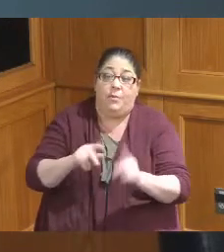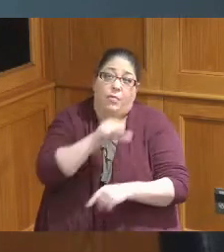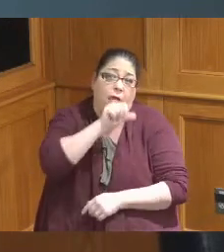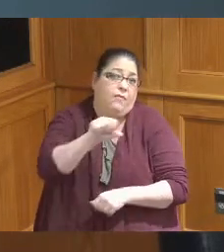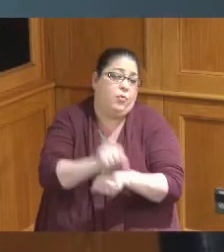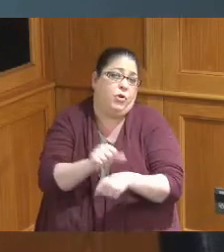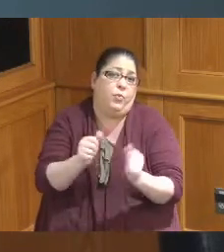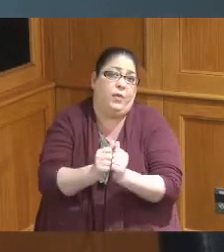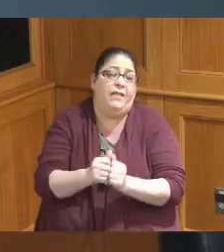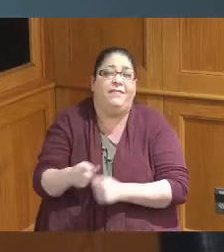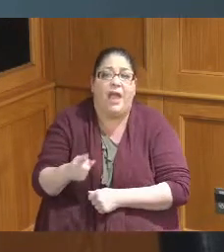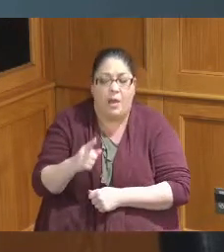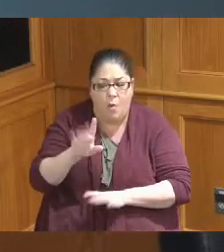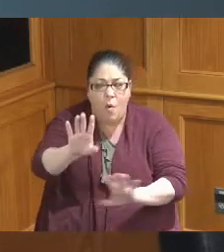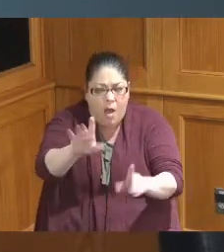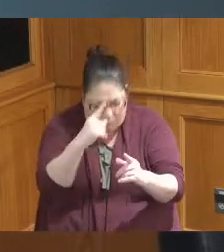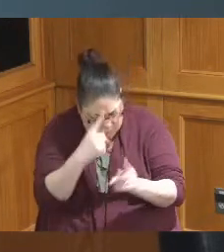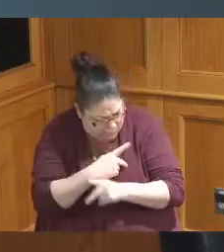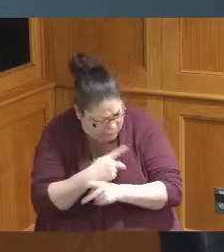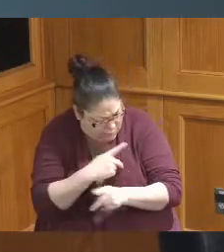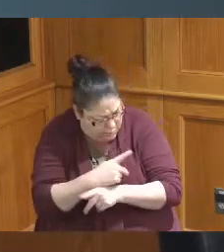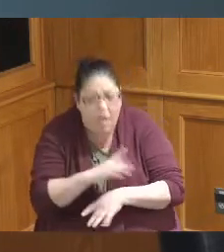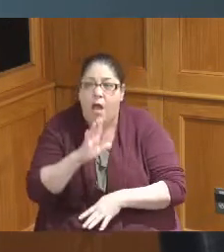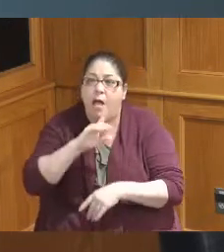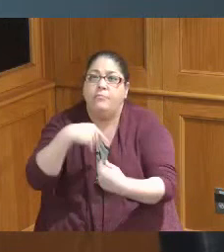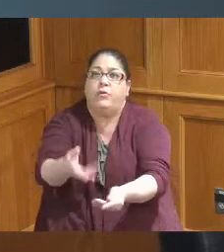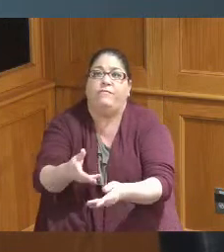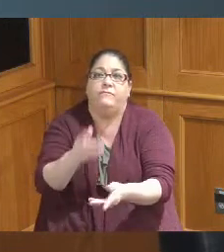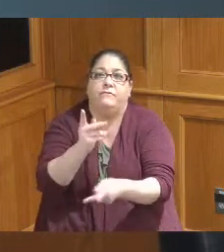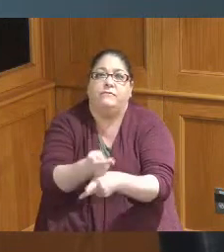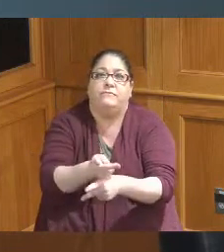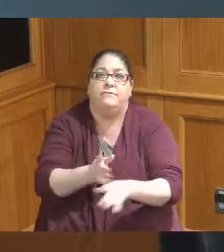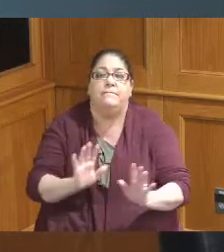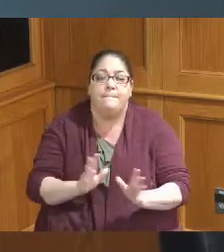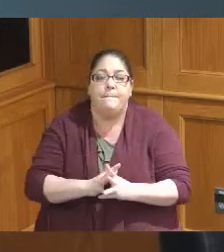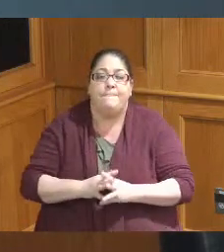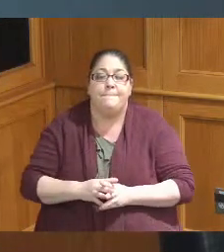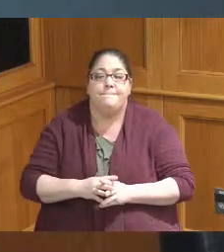they try to figure it out and make it happen so I want to thank them for that I do have one question